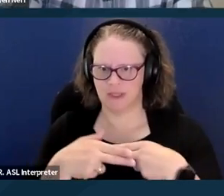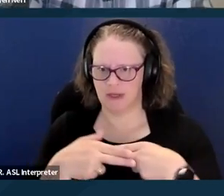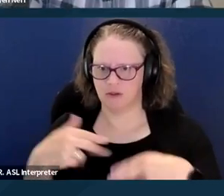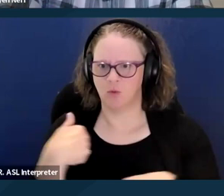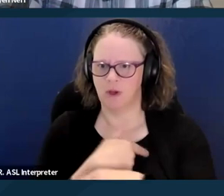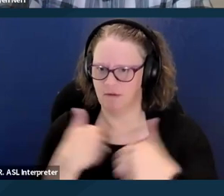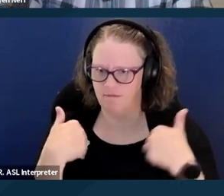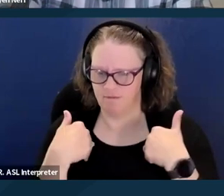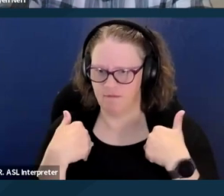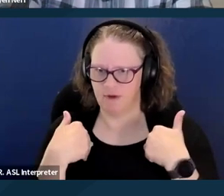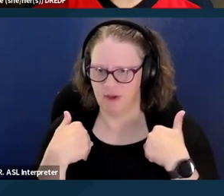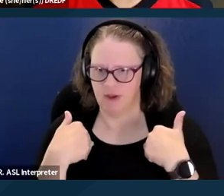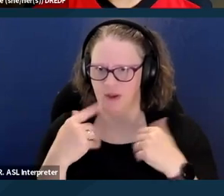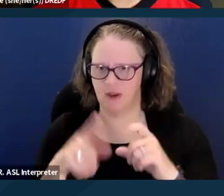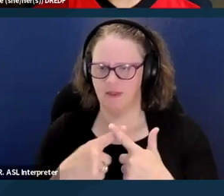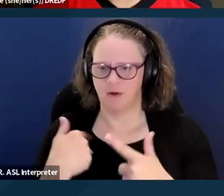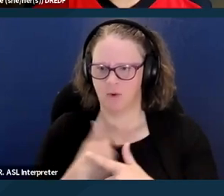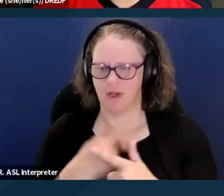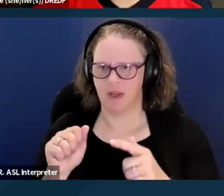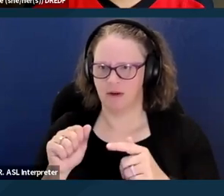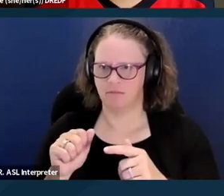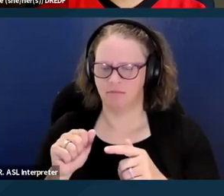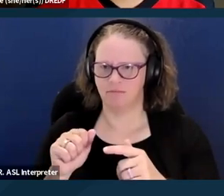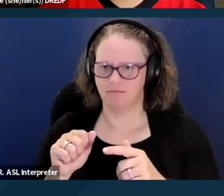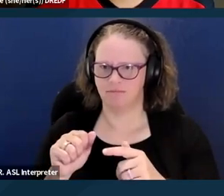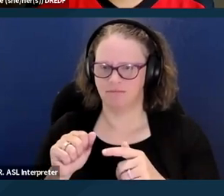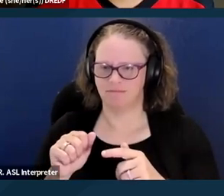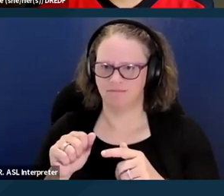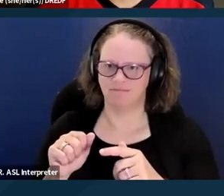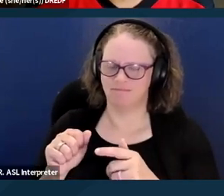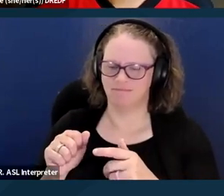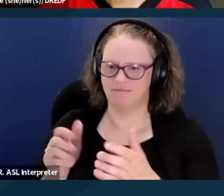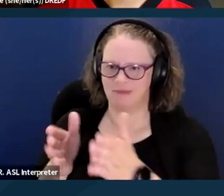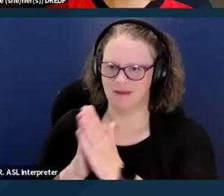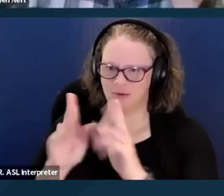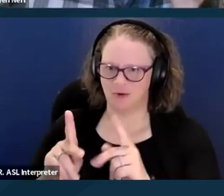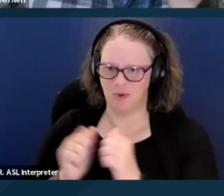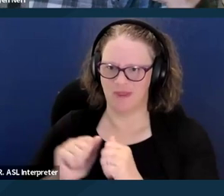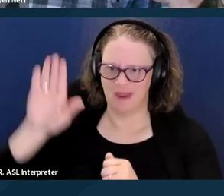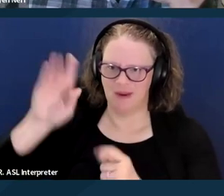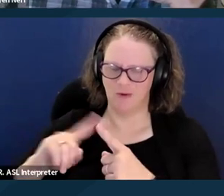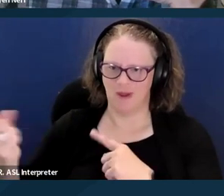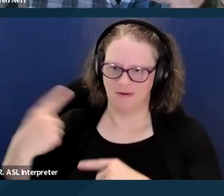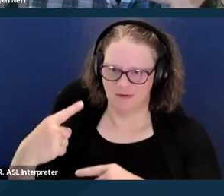and then we can look at the hand. If that makes sense? Yeah, SILVIA: So,